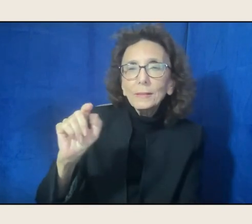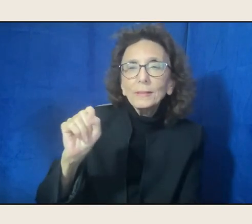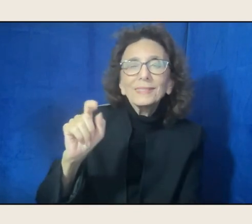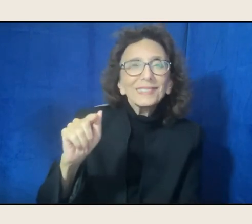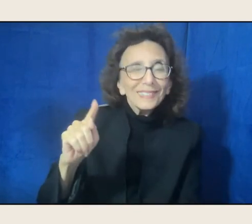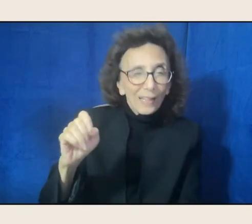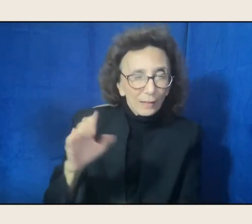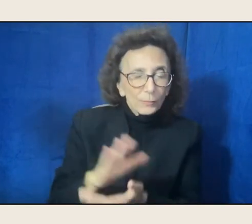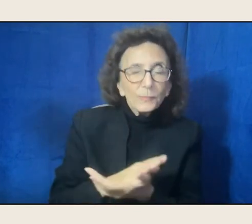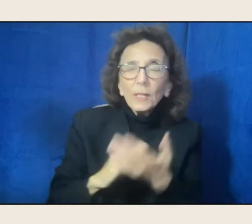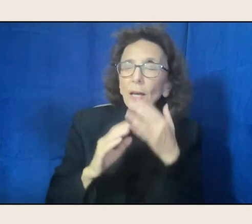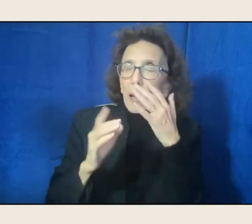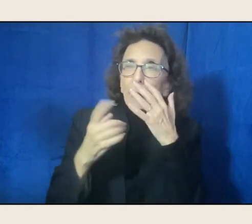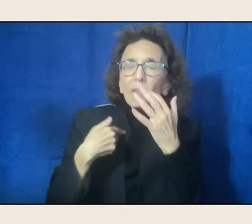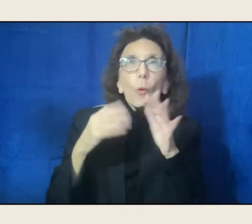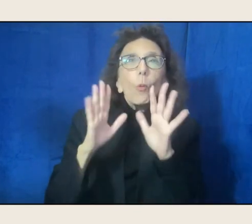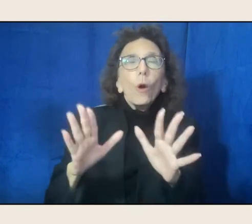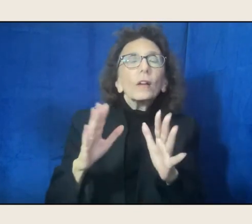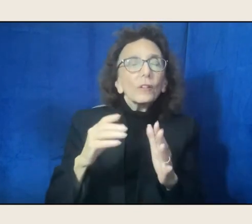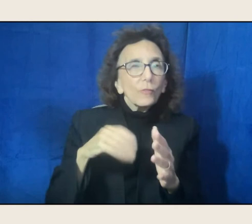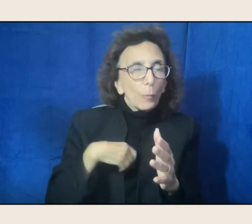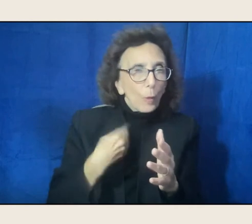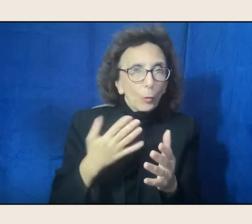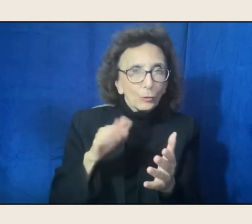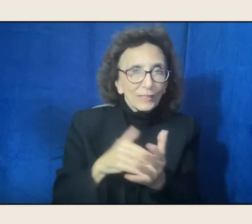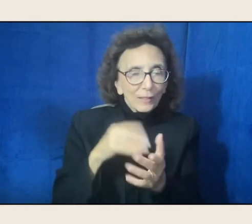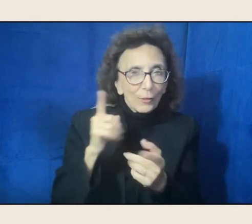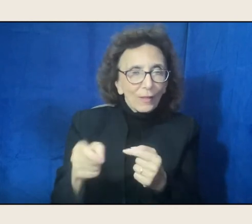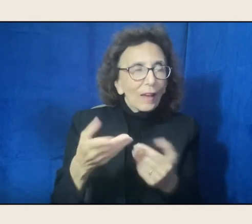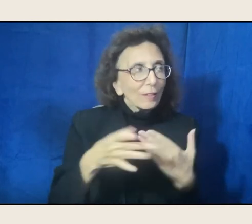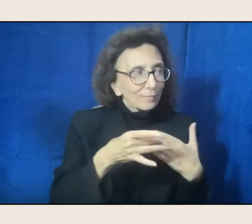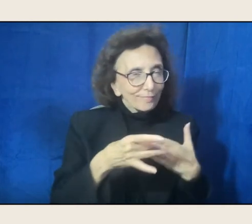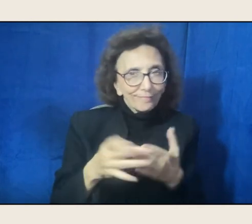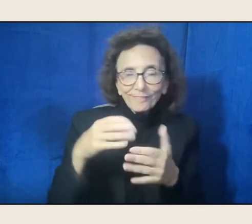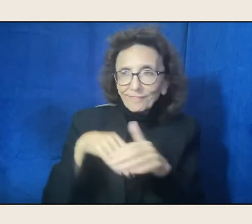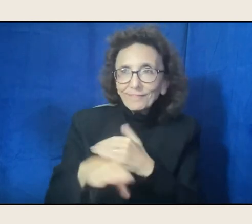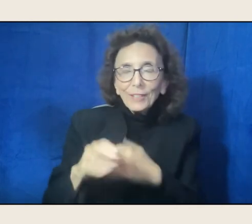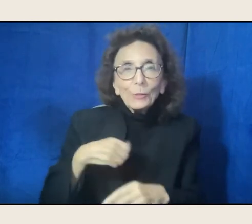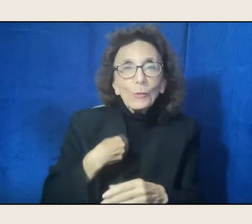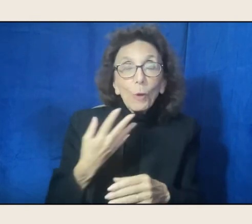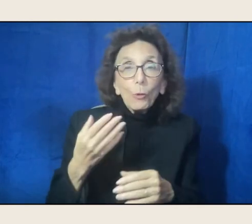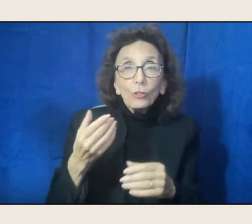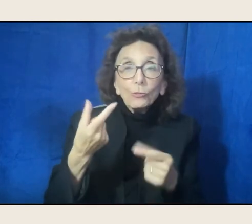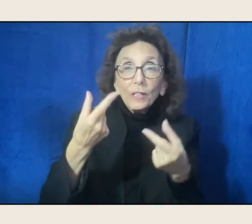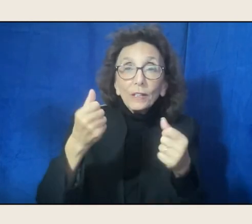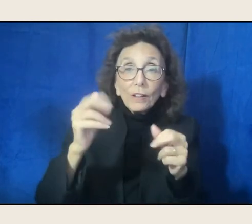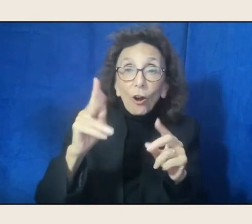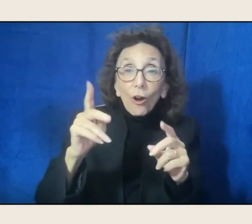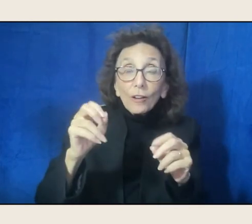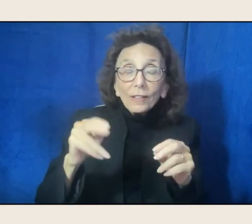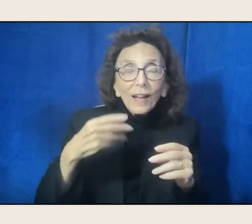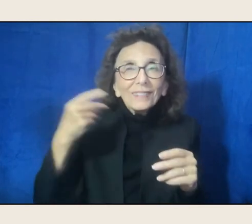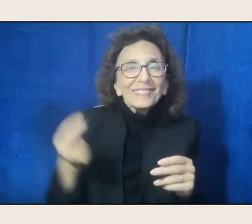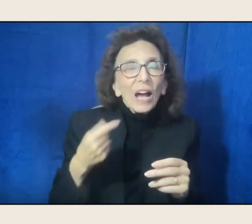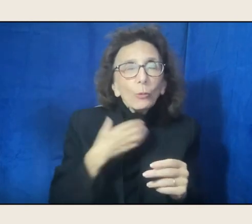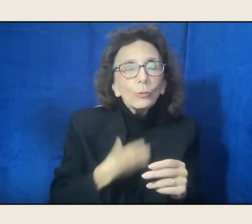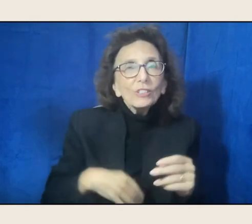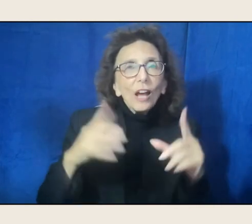And they took me out to the poetry garden, and they have poems on these, I should have photographed this poem, and I'm gonna get a copy of it.